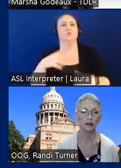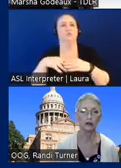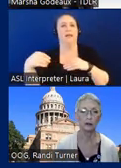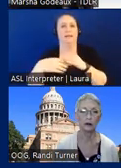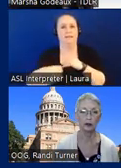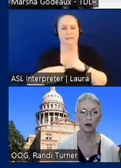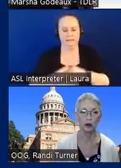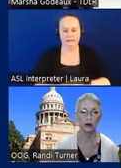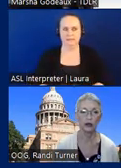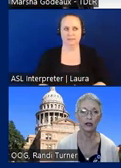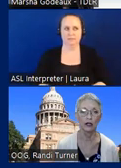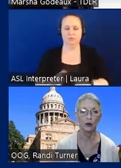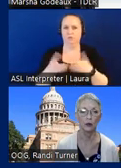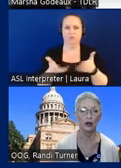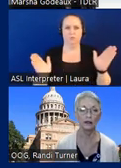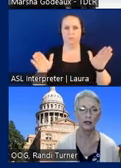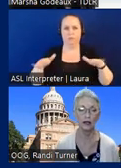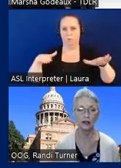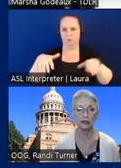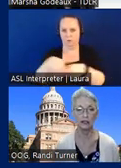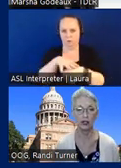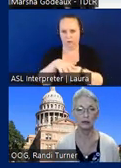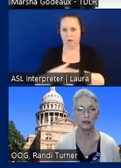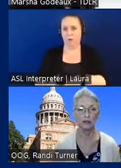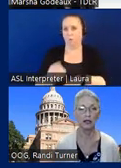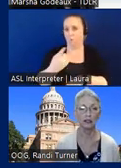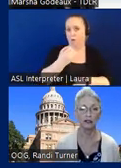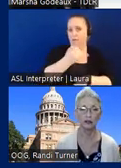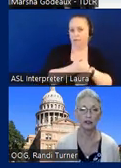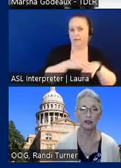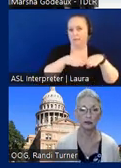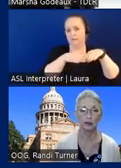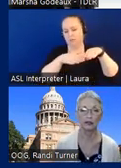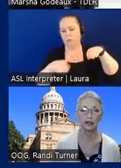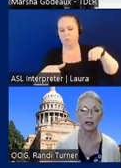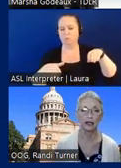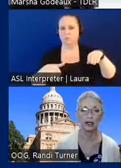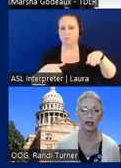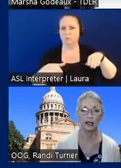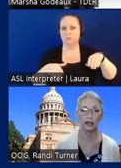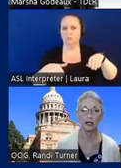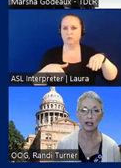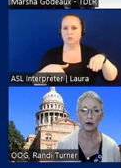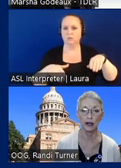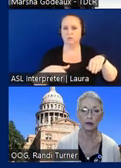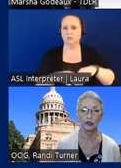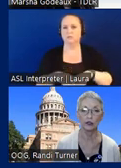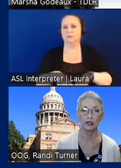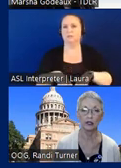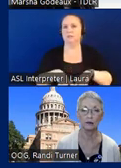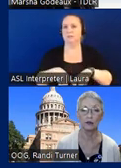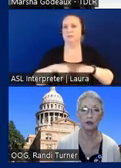to the public walkway one site is sloped and different to build a an ada ramp do the do